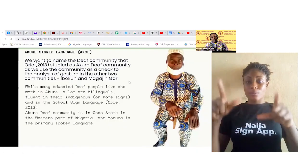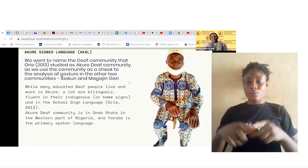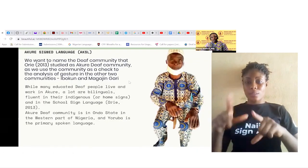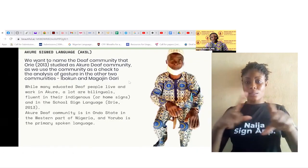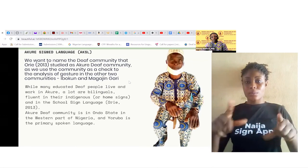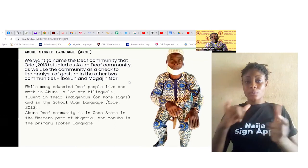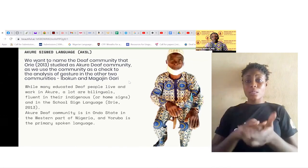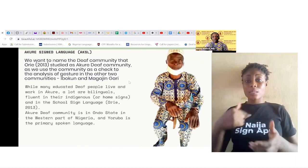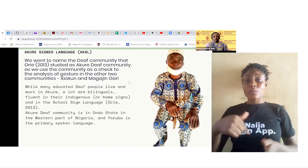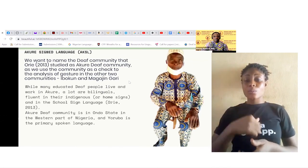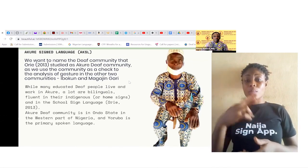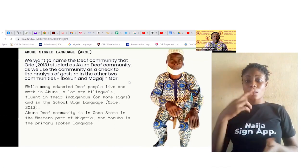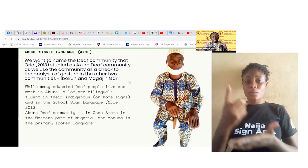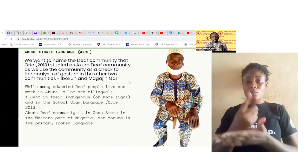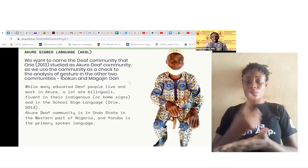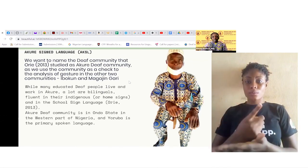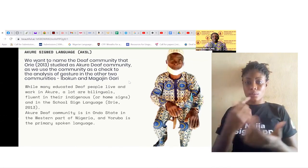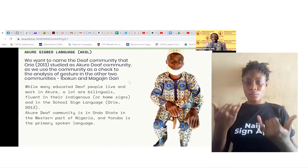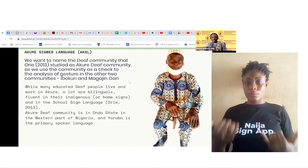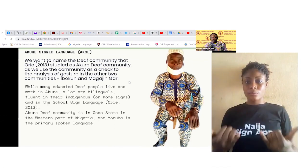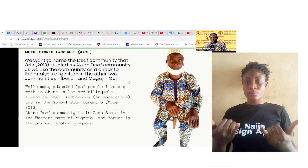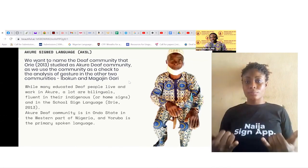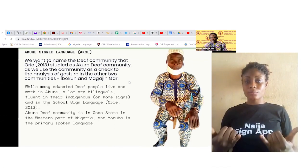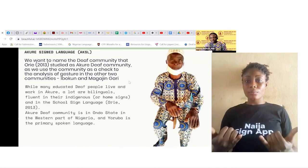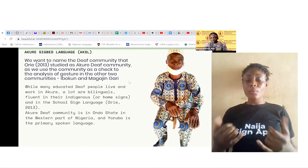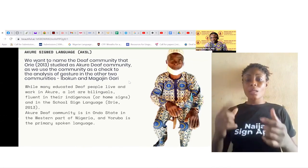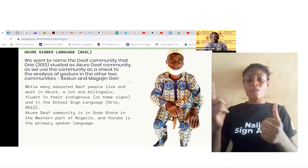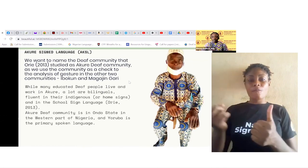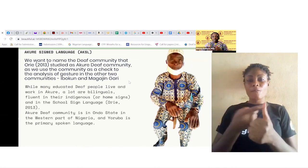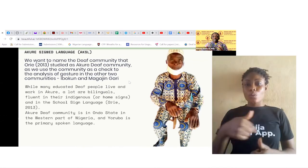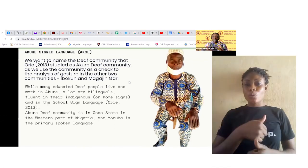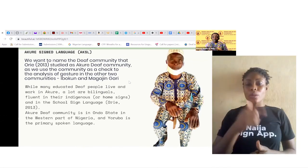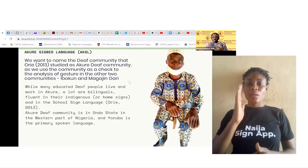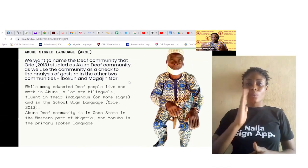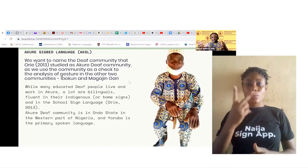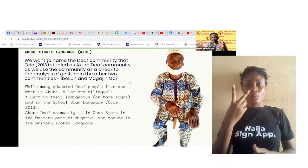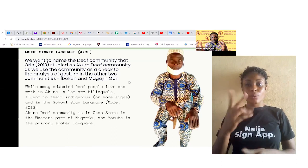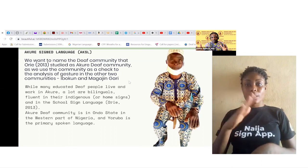we are going to be um looking at is the Akure Sign Language, Akure Sign Language that we are